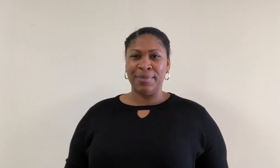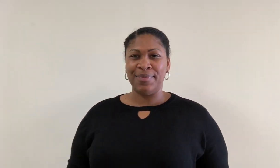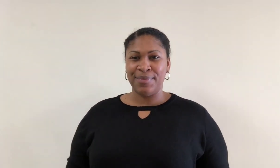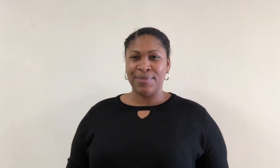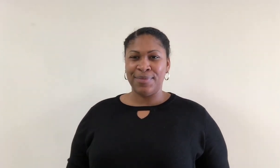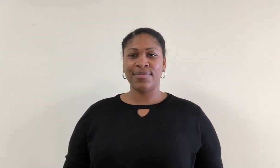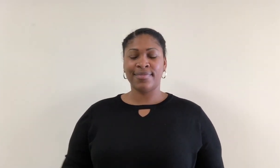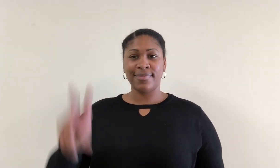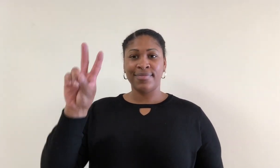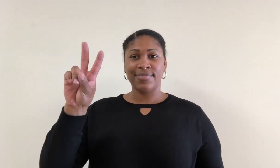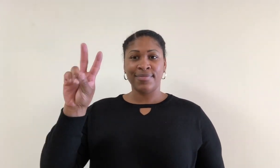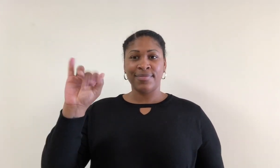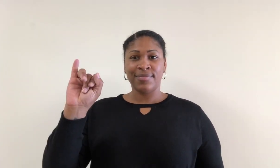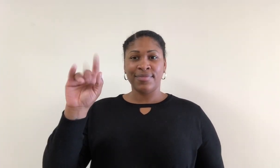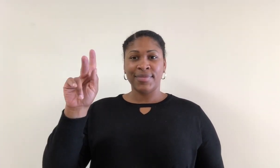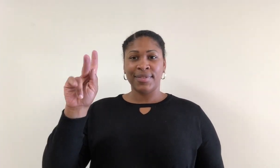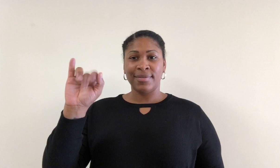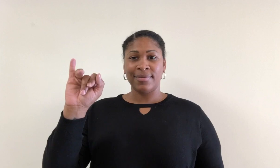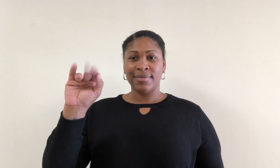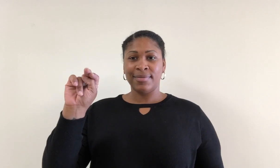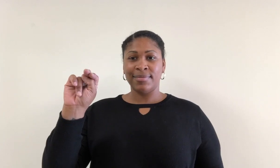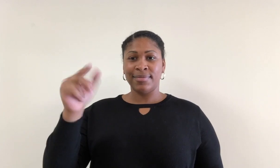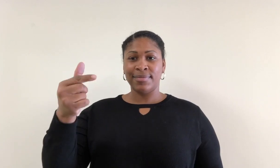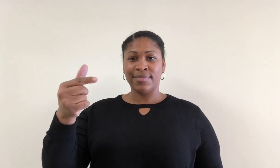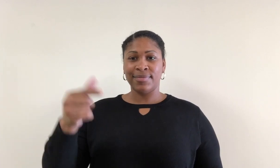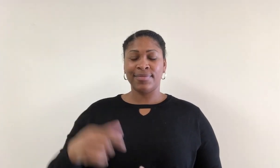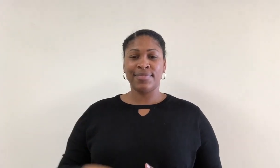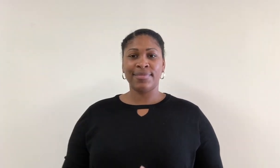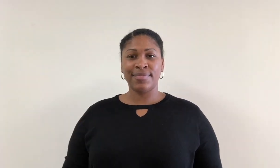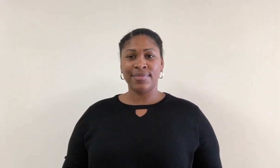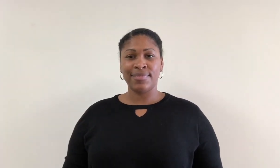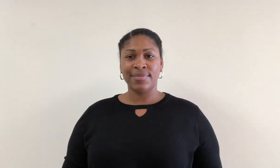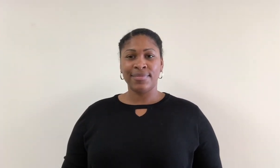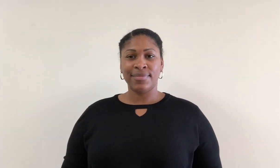Viking